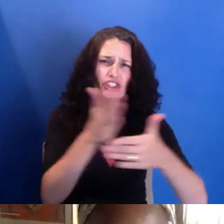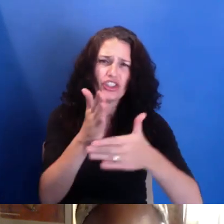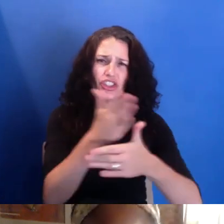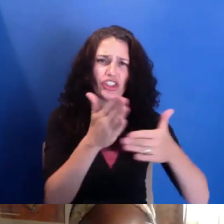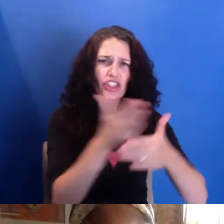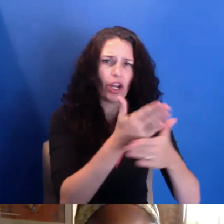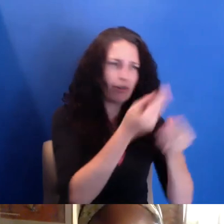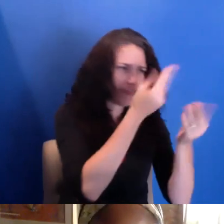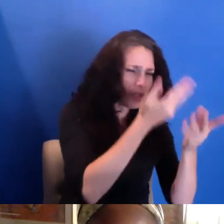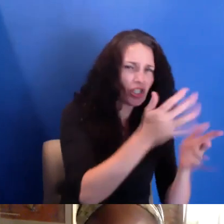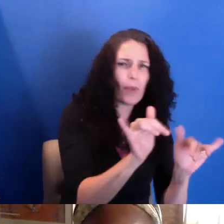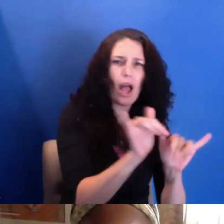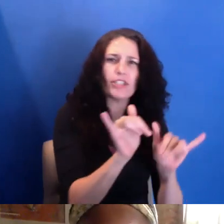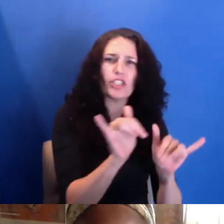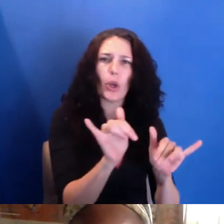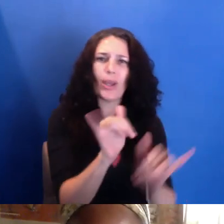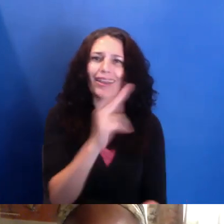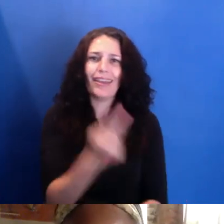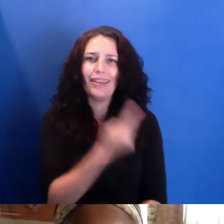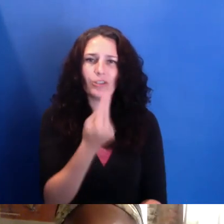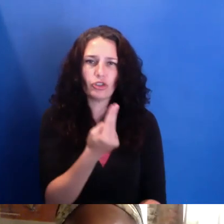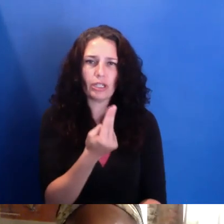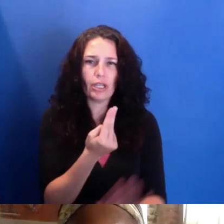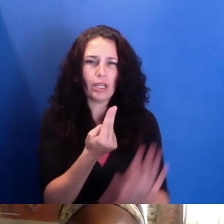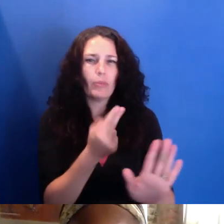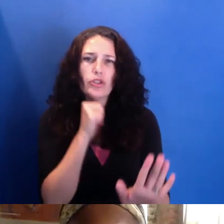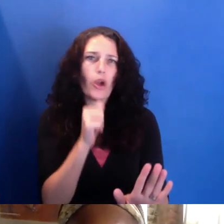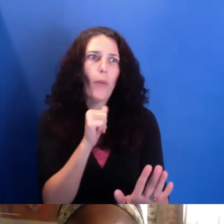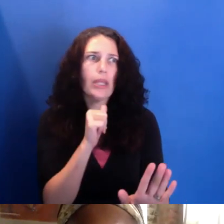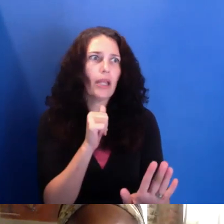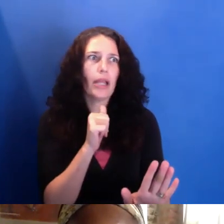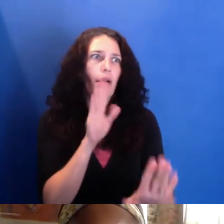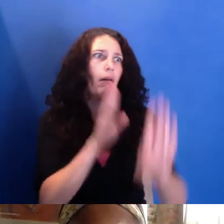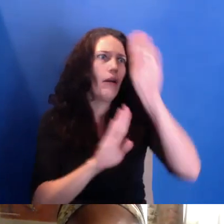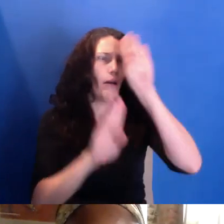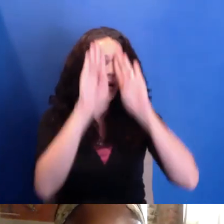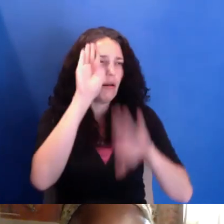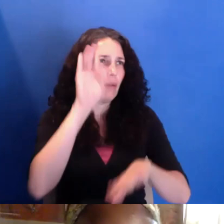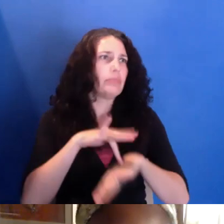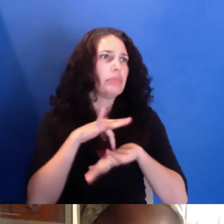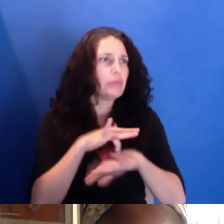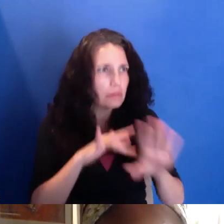But it's important not to be so preoccupied with narrative that you betray what you're trying to present.